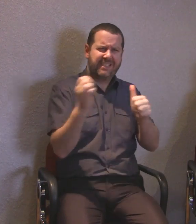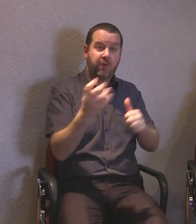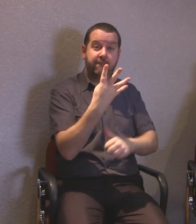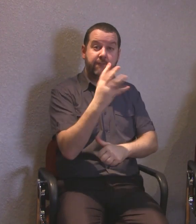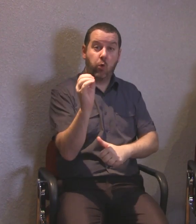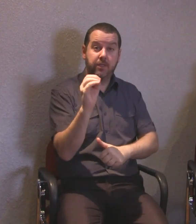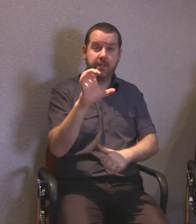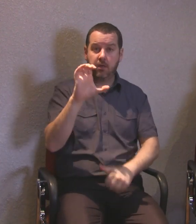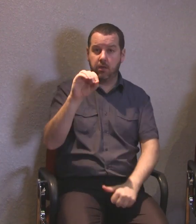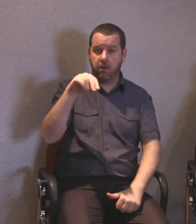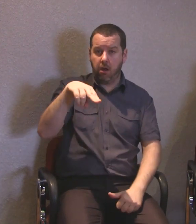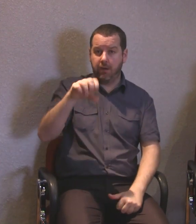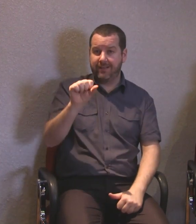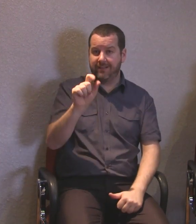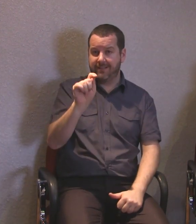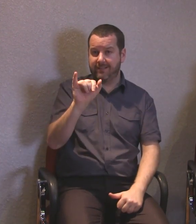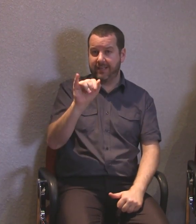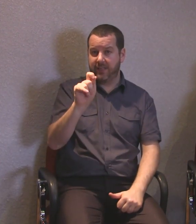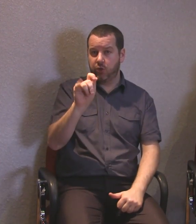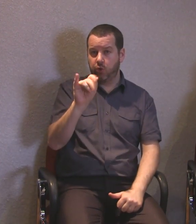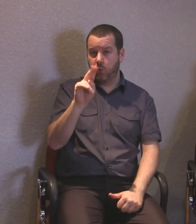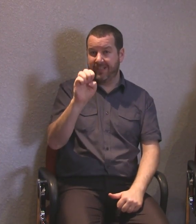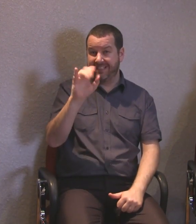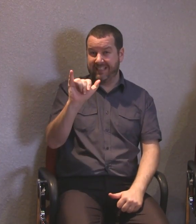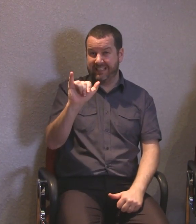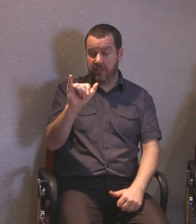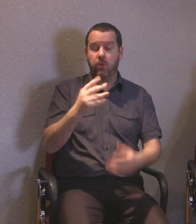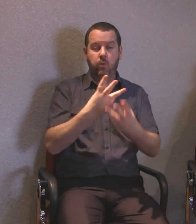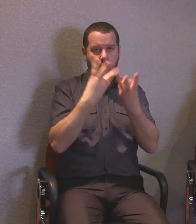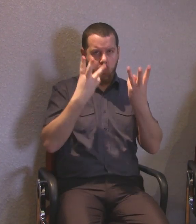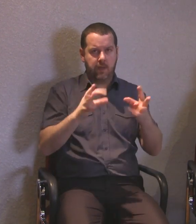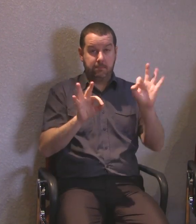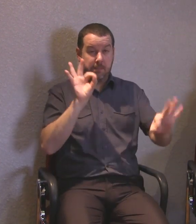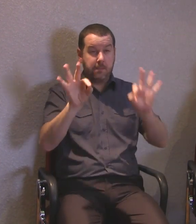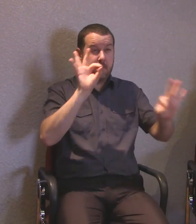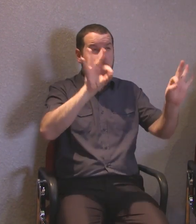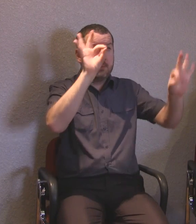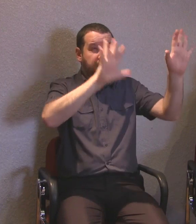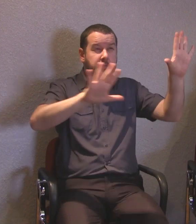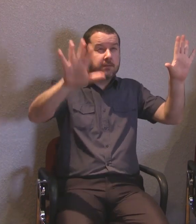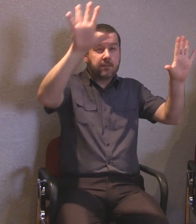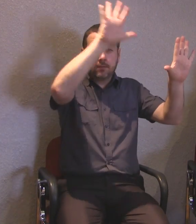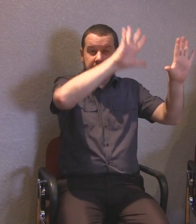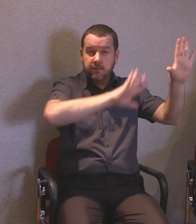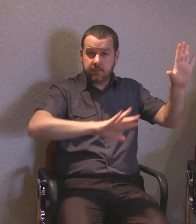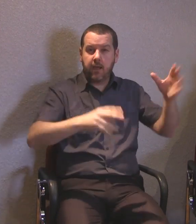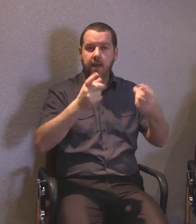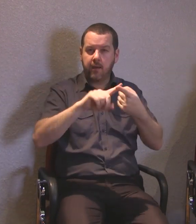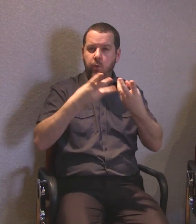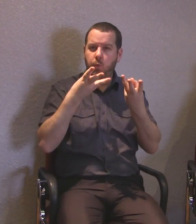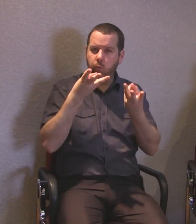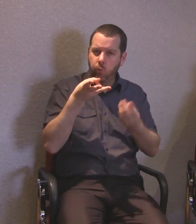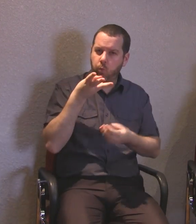We will be contacting election candidates to make sure they are keeping track of the map